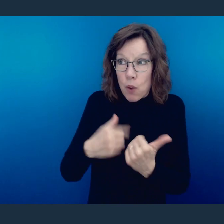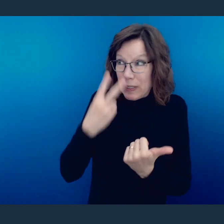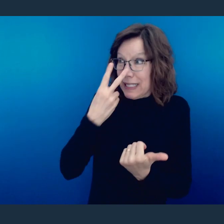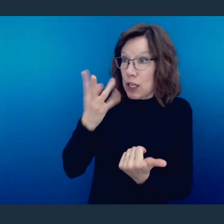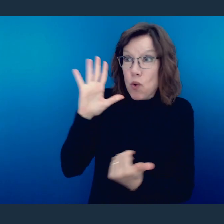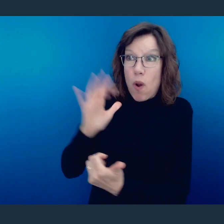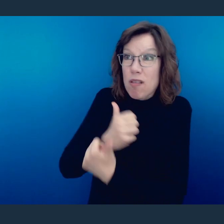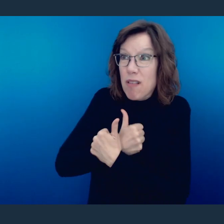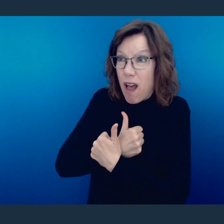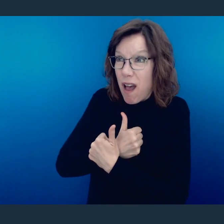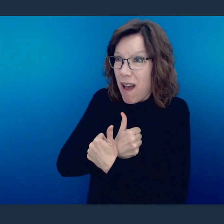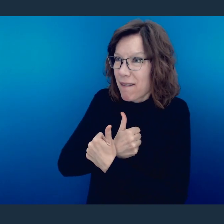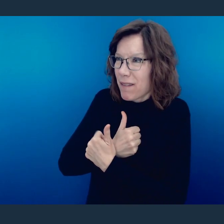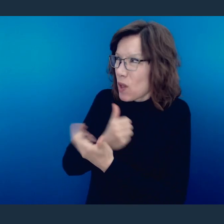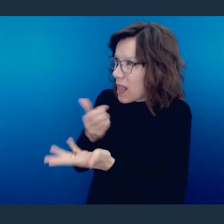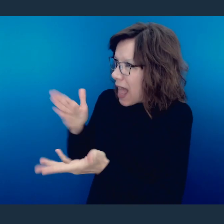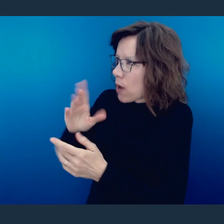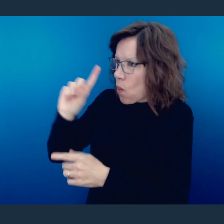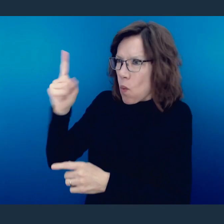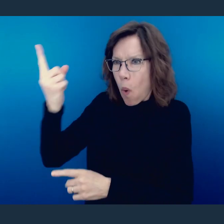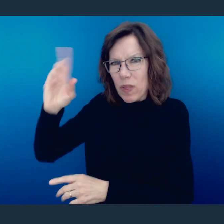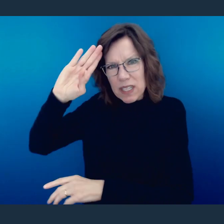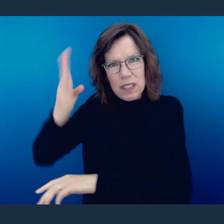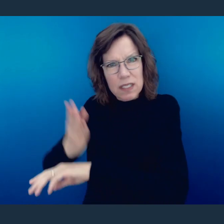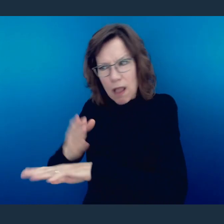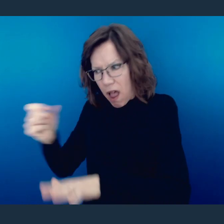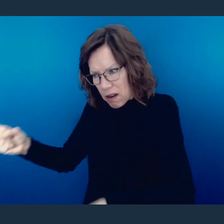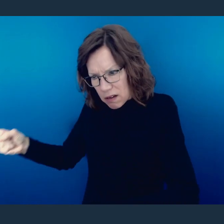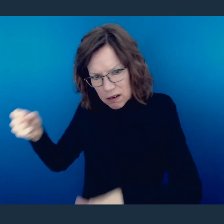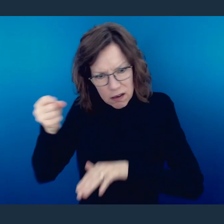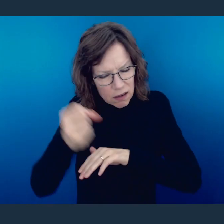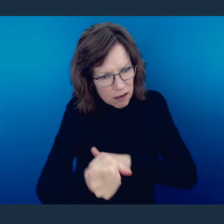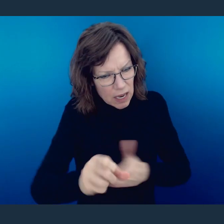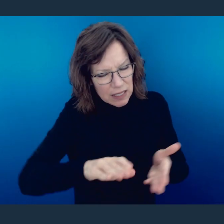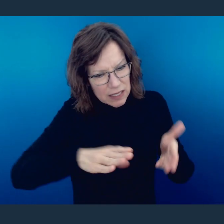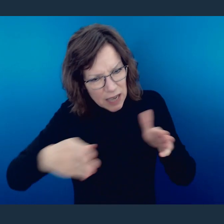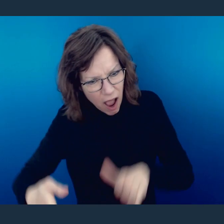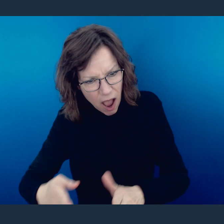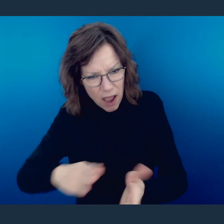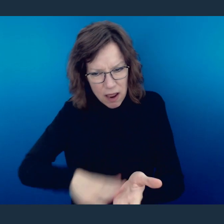itself in the death, burial, and resurrection of Your only begotten Son, that You loved